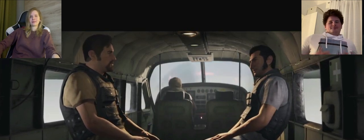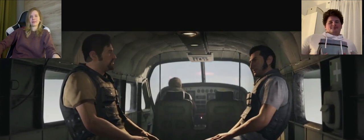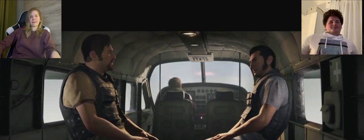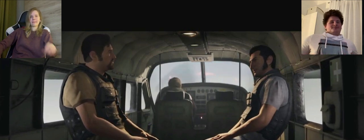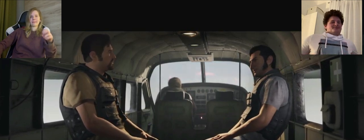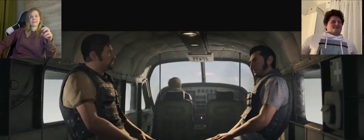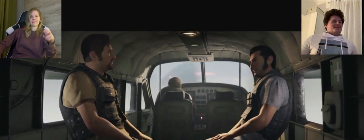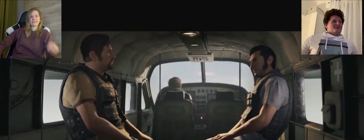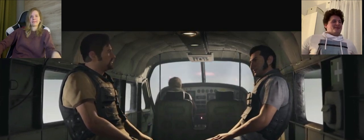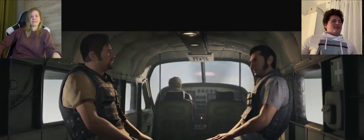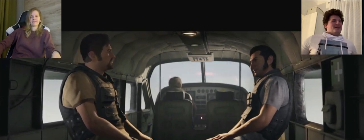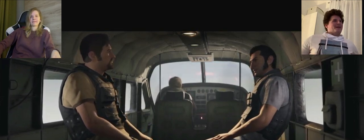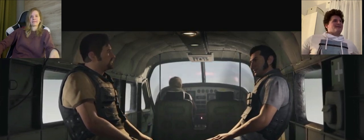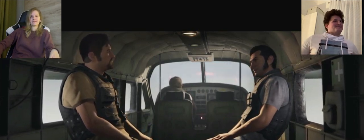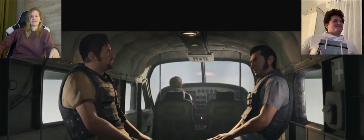A: we're about to turn off the games